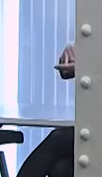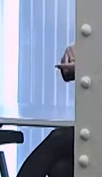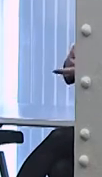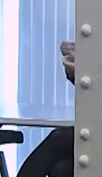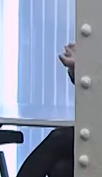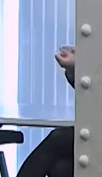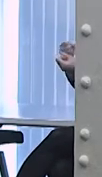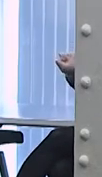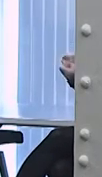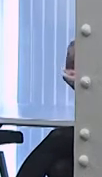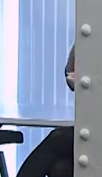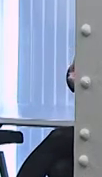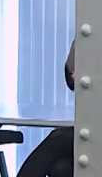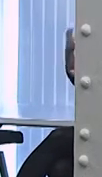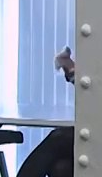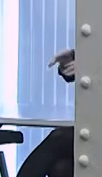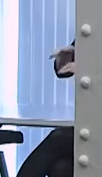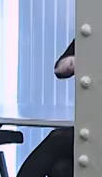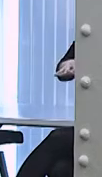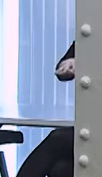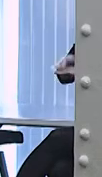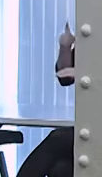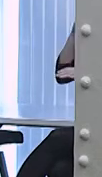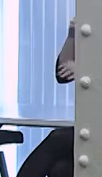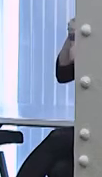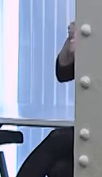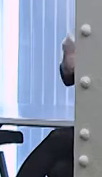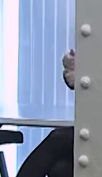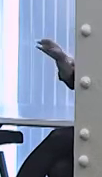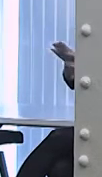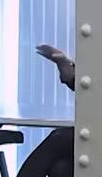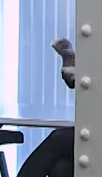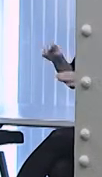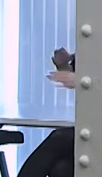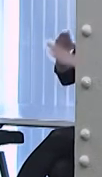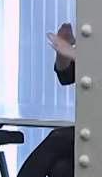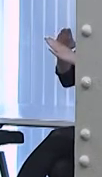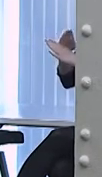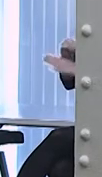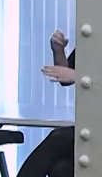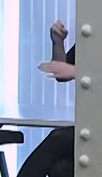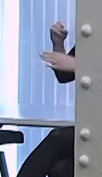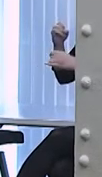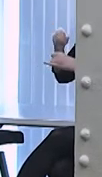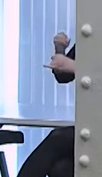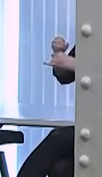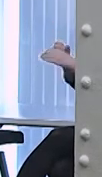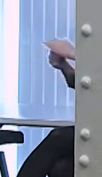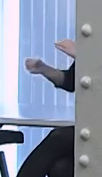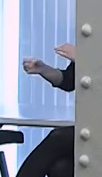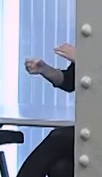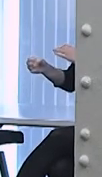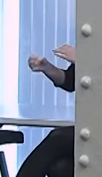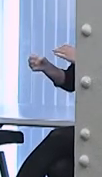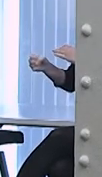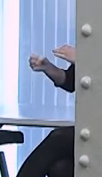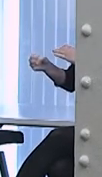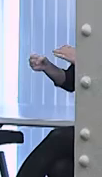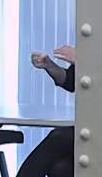is in the overlap between compliant behavior intervention and institutionalization in the areas of troubled teen industry.